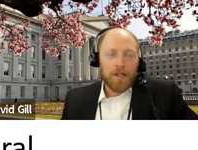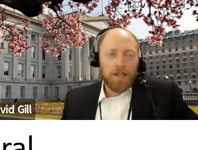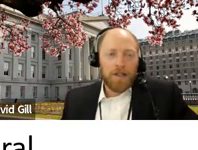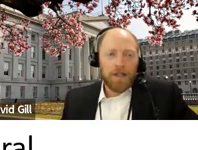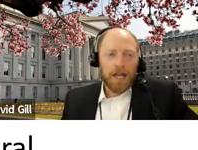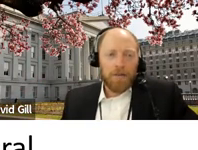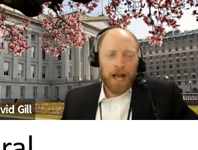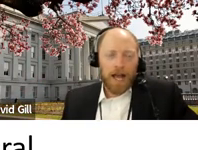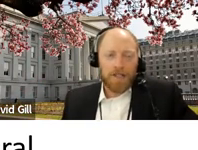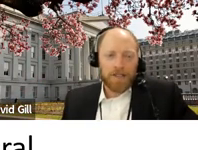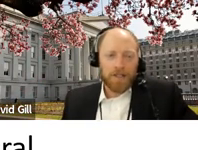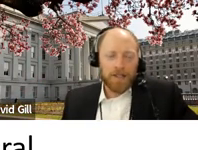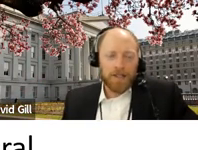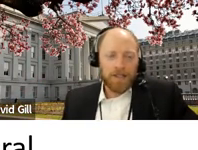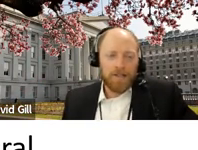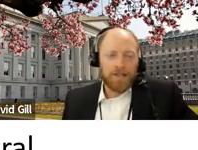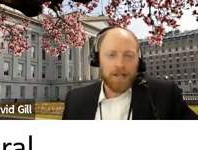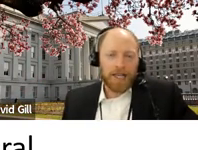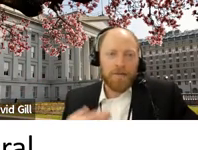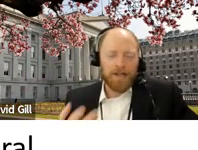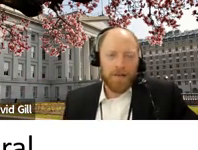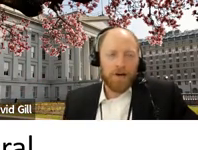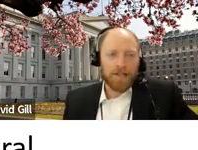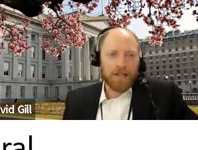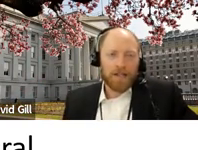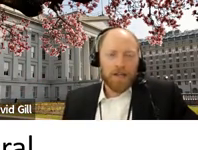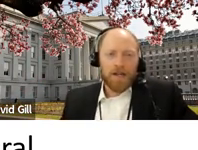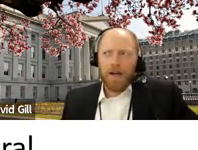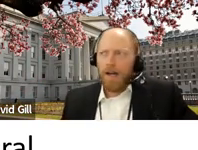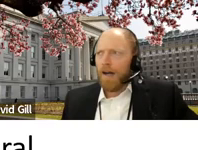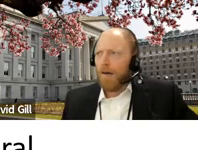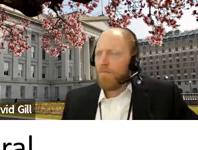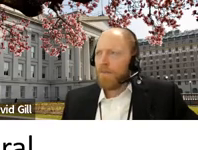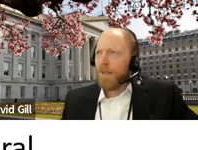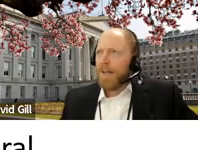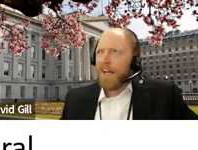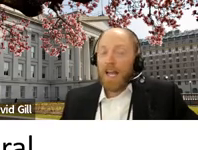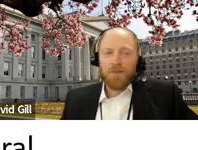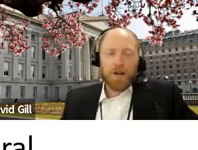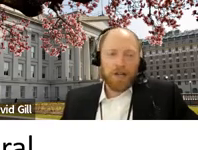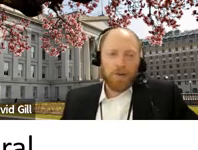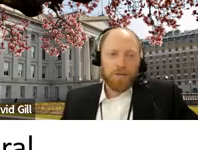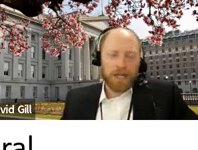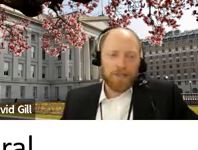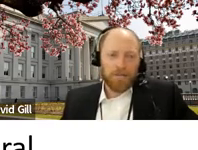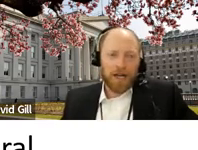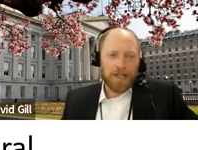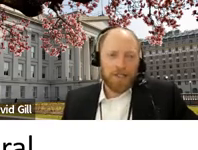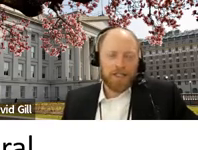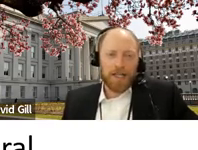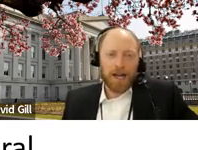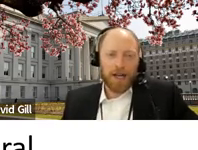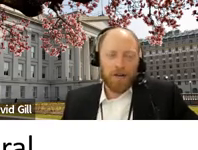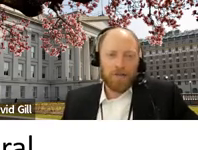The gateway has document templates, as well as other websites like Buy.GSA.gov.